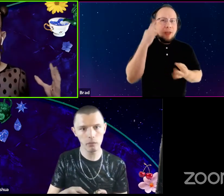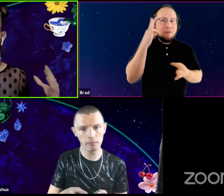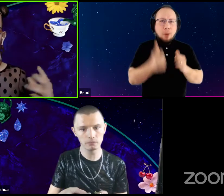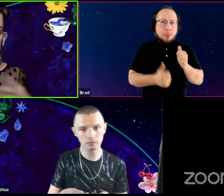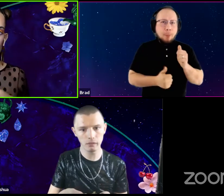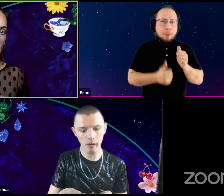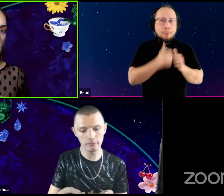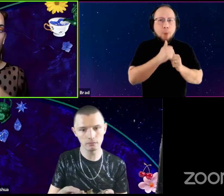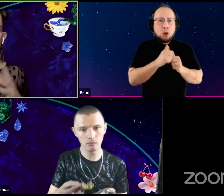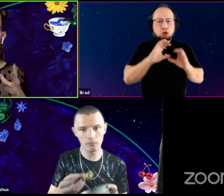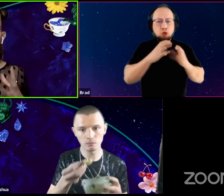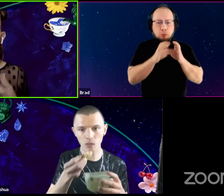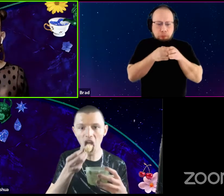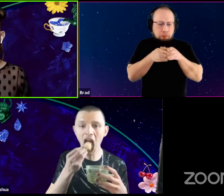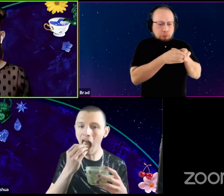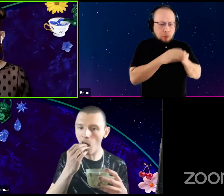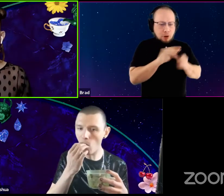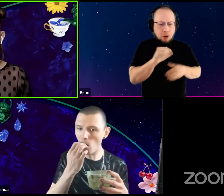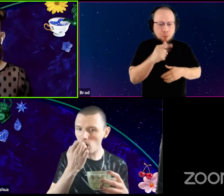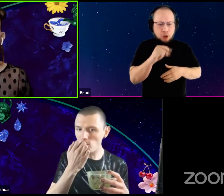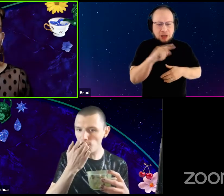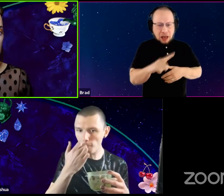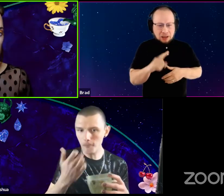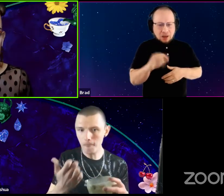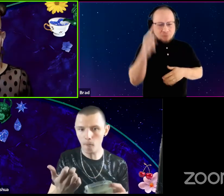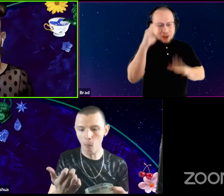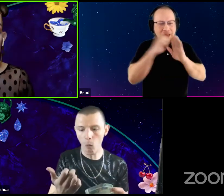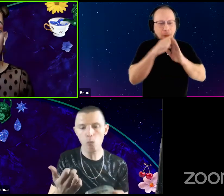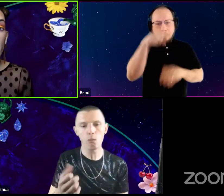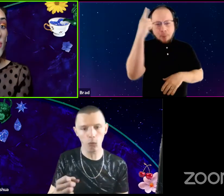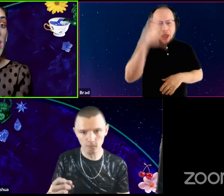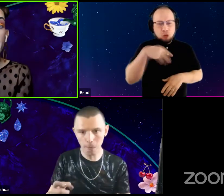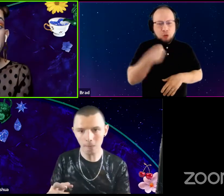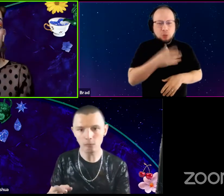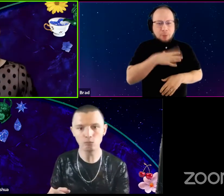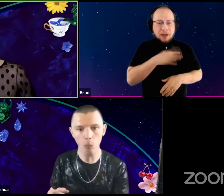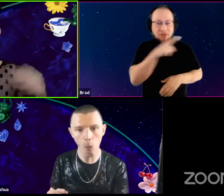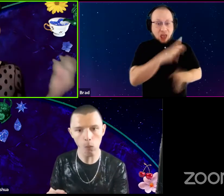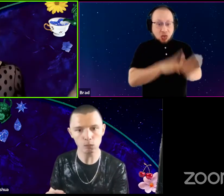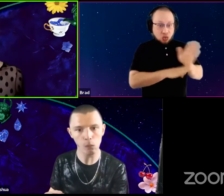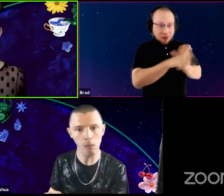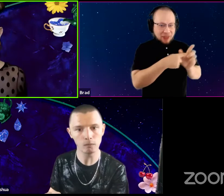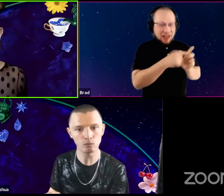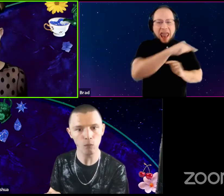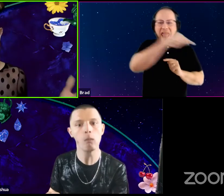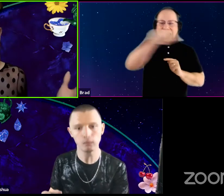if you want, like if we're thinking of black trans women. If they're thriving then everyone else should hopefully be thriving too